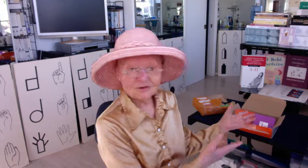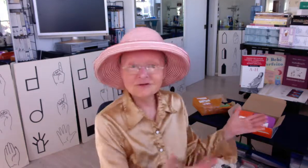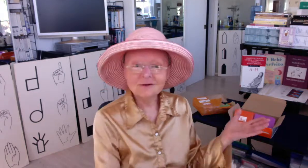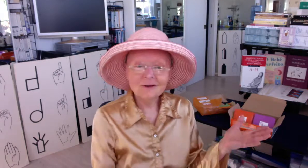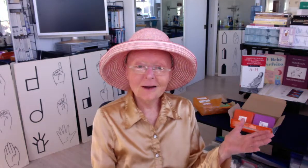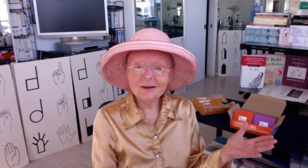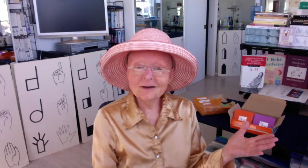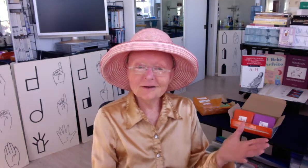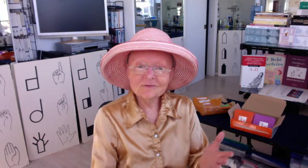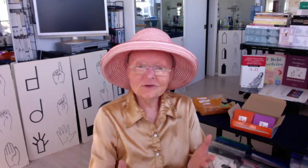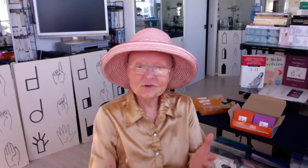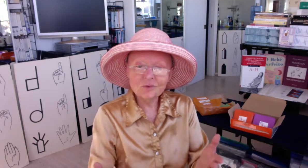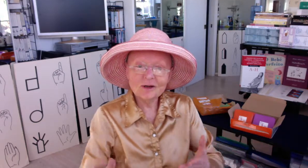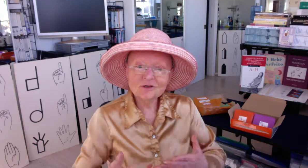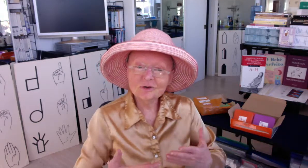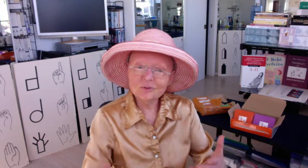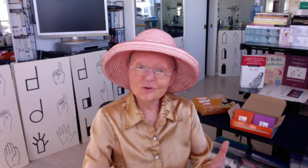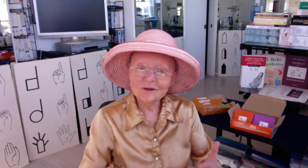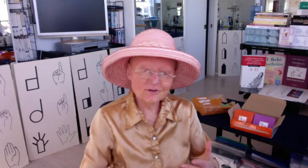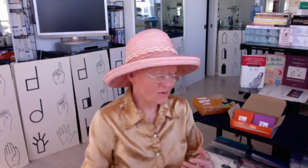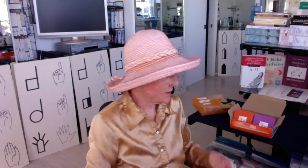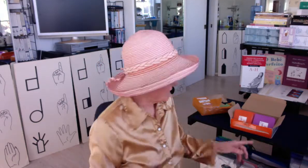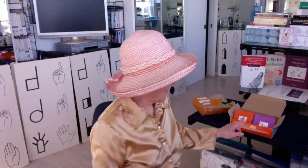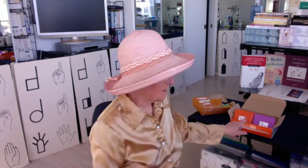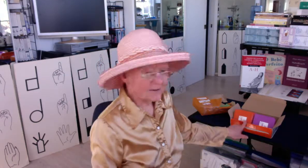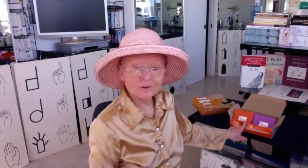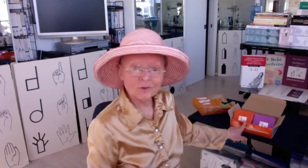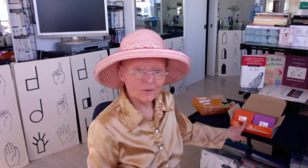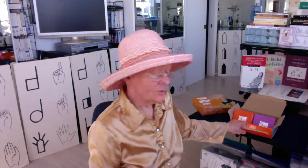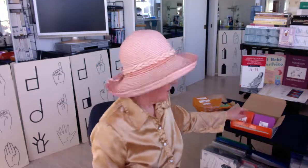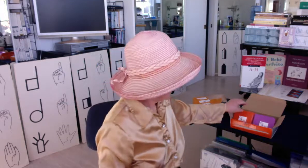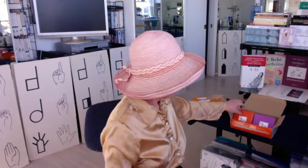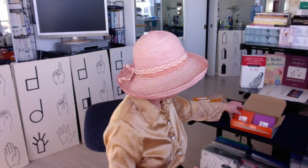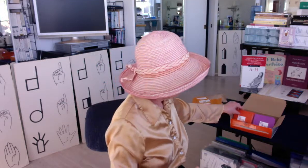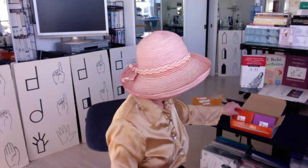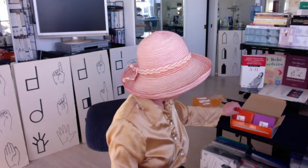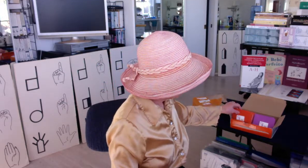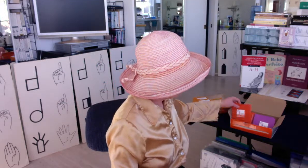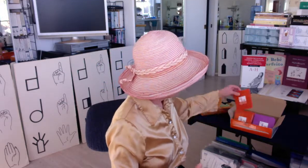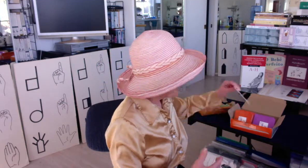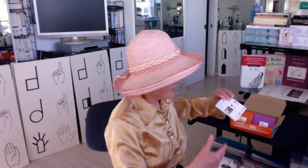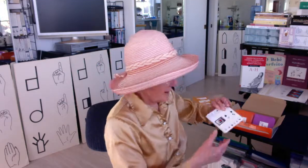And it gives us a way to communicate so now I can learn some French Swiss signs